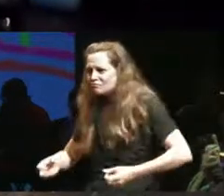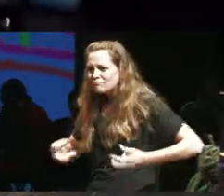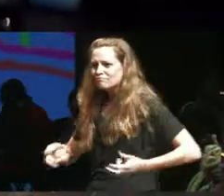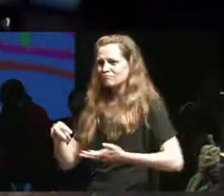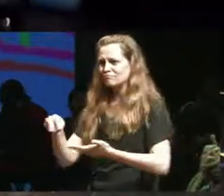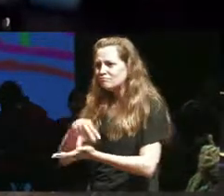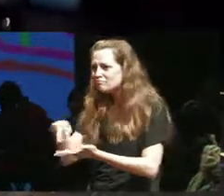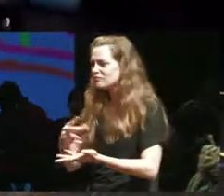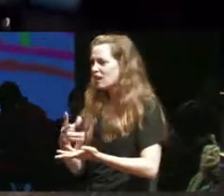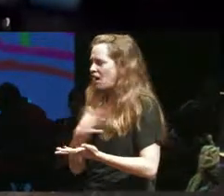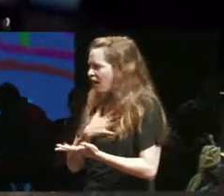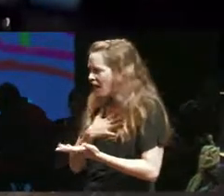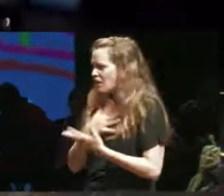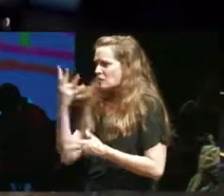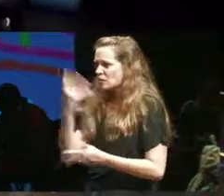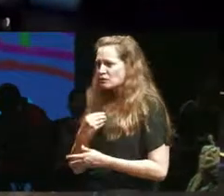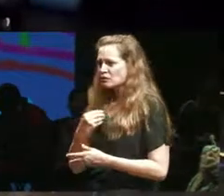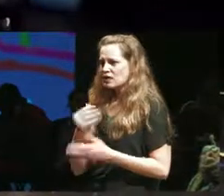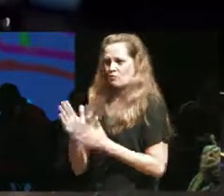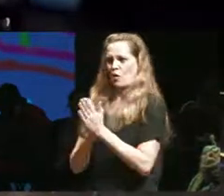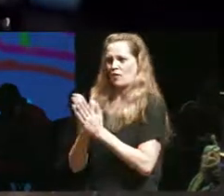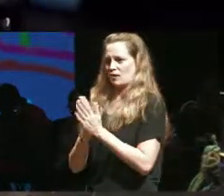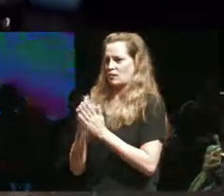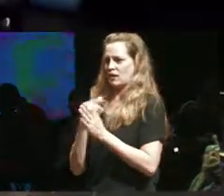motivates me to as a kind of a choreographer and director it's like